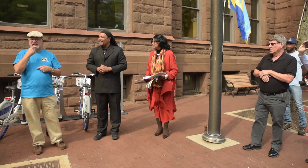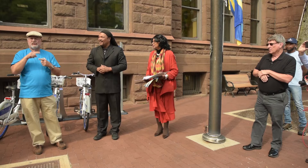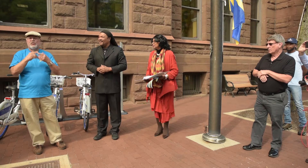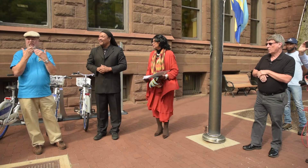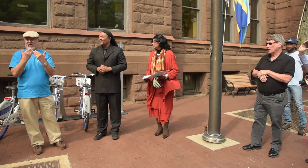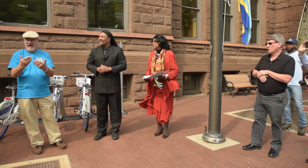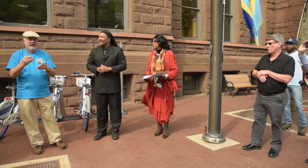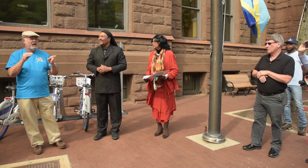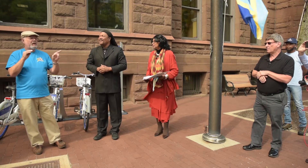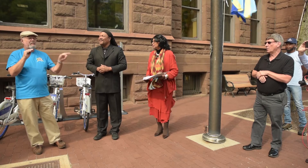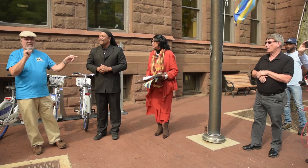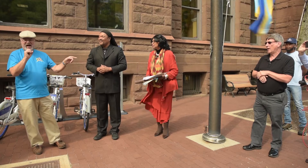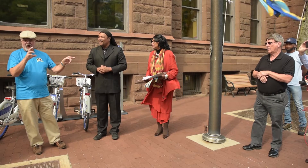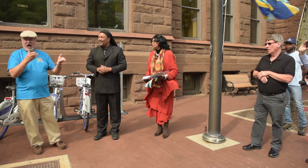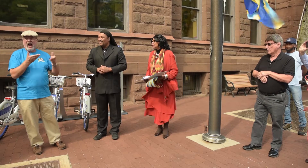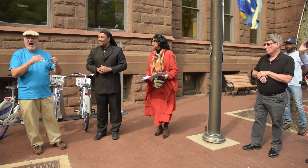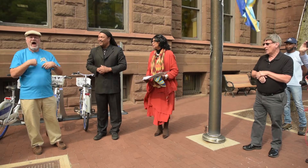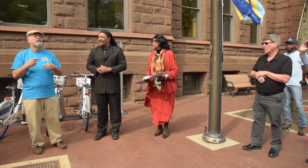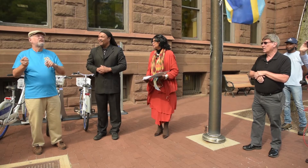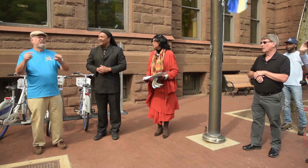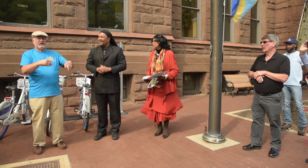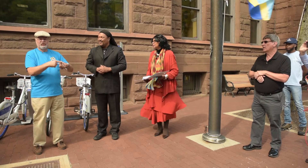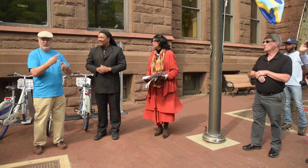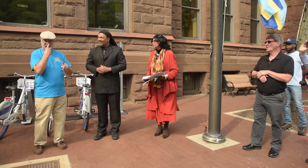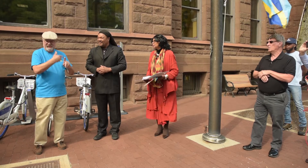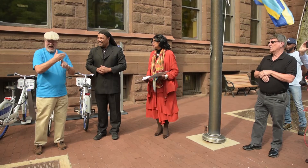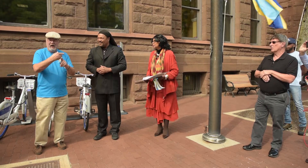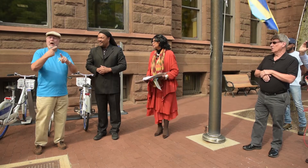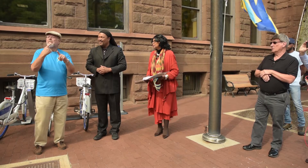Recreation Club for the Deaf. I want to thank the mayor for allowing us to come here to